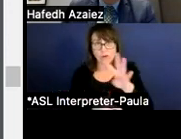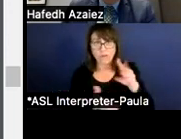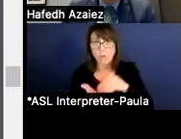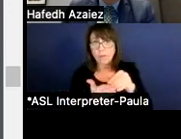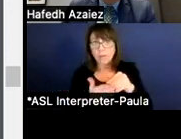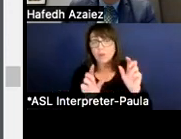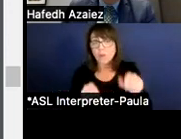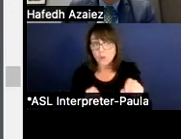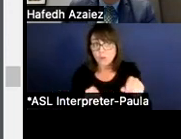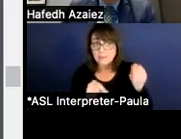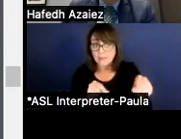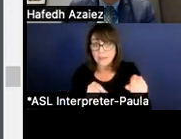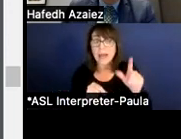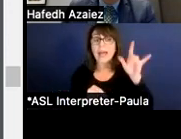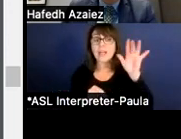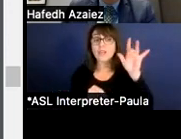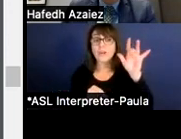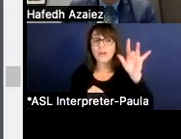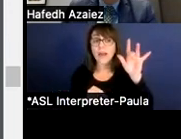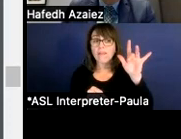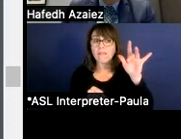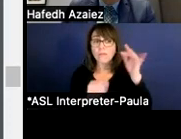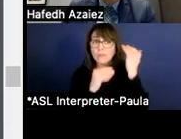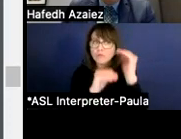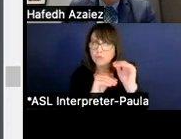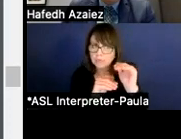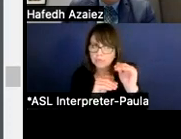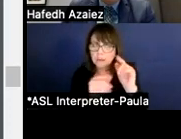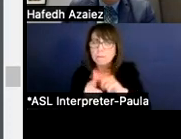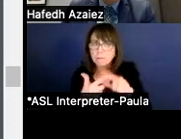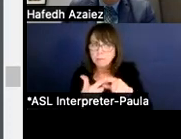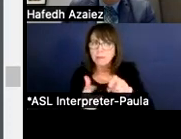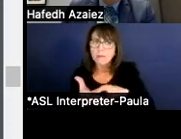25% restricted comes to 117 million just for informational purposes.